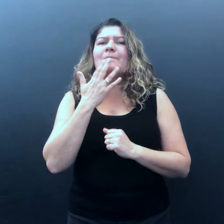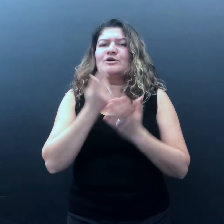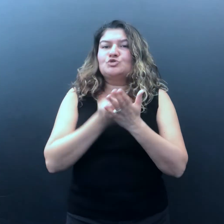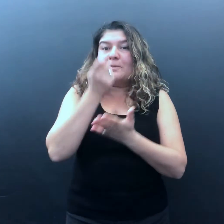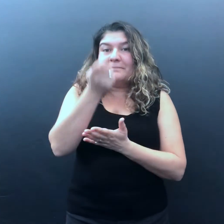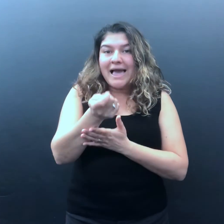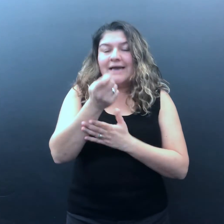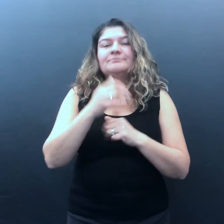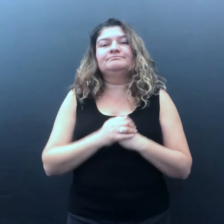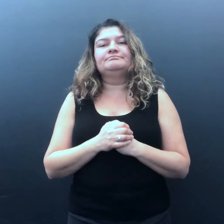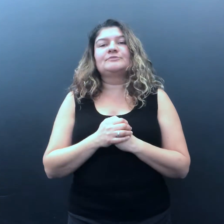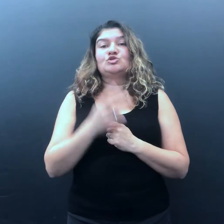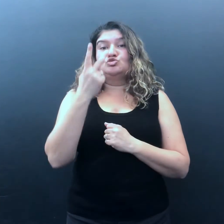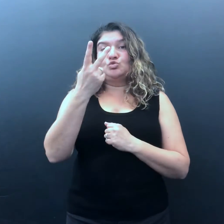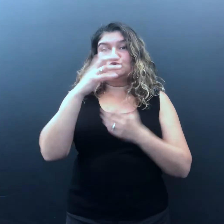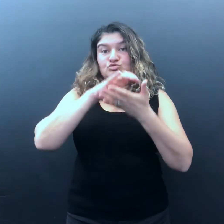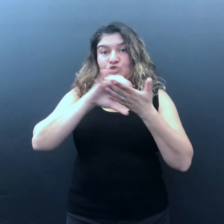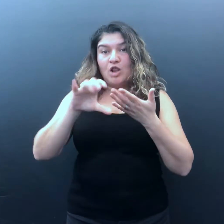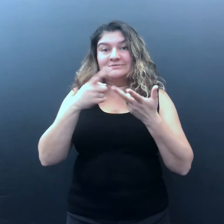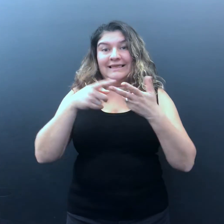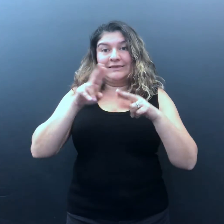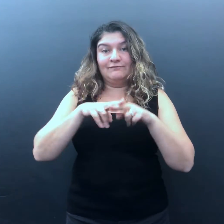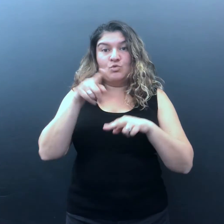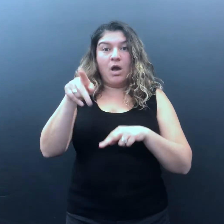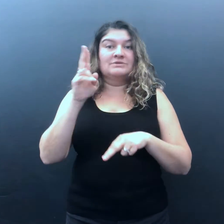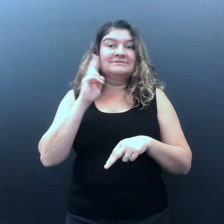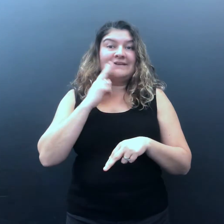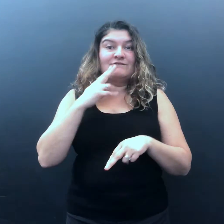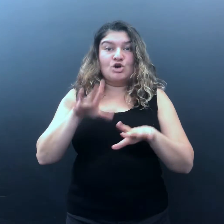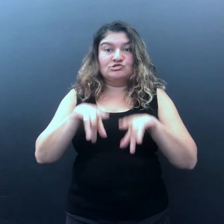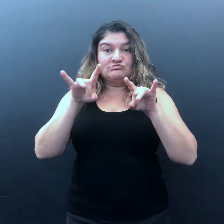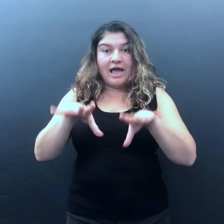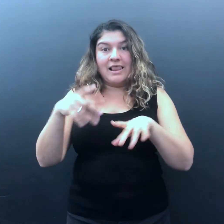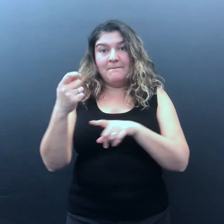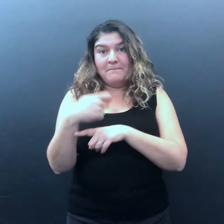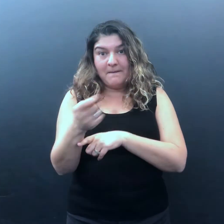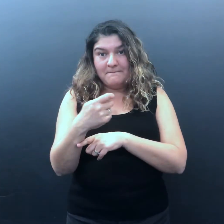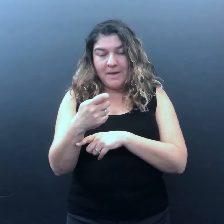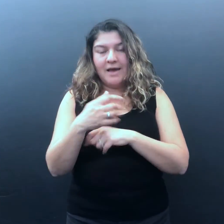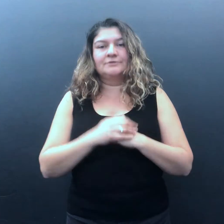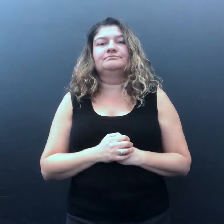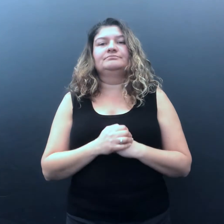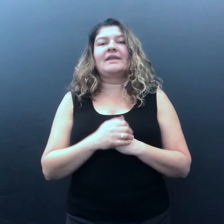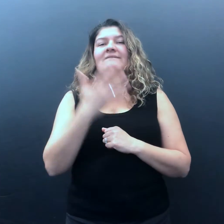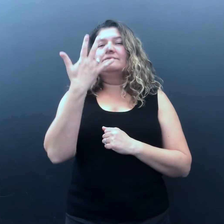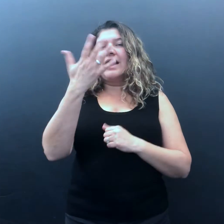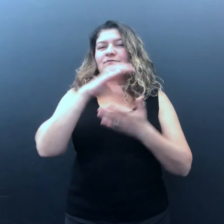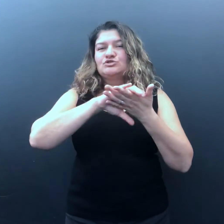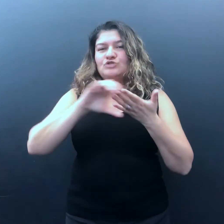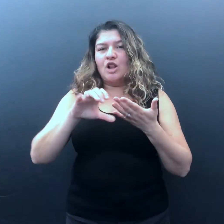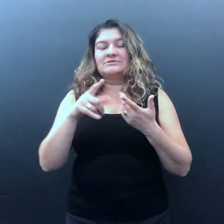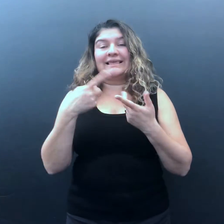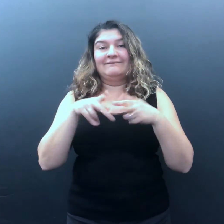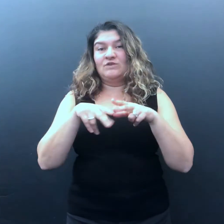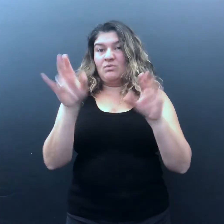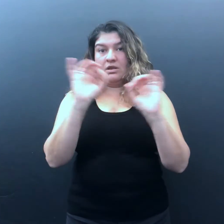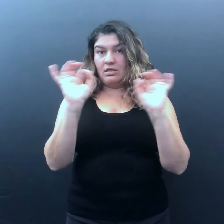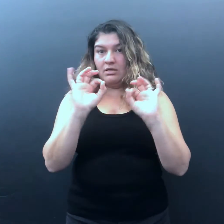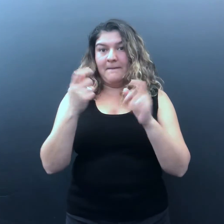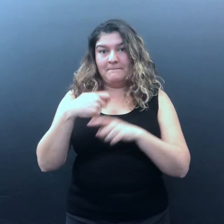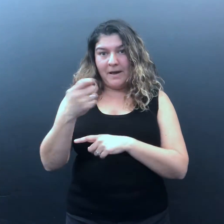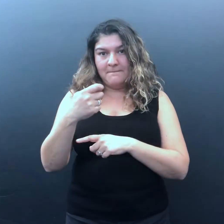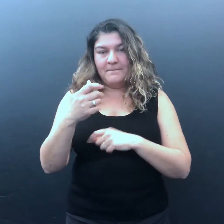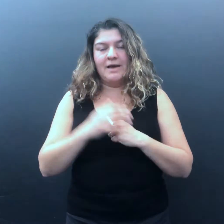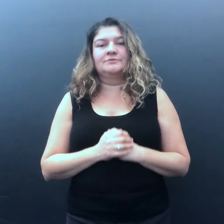The cost for entry is $2 for Deaf Australia Members and $5 for non-members.